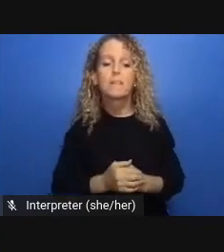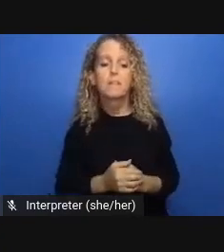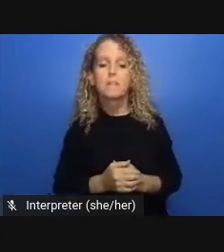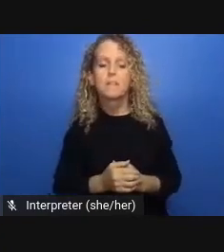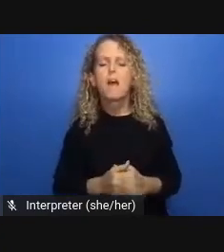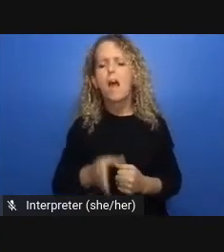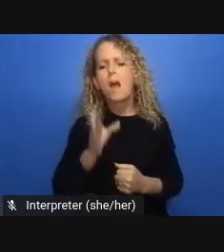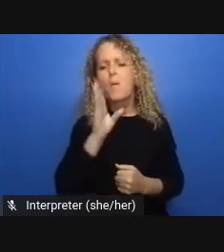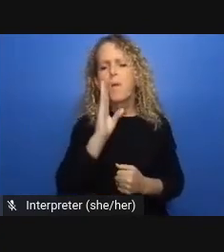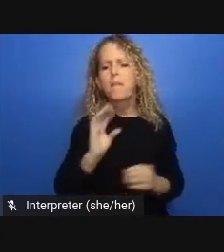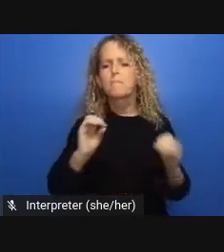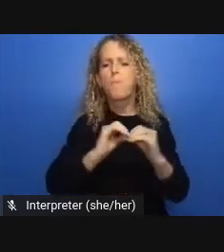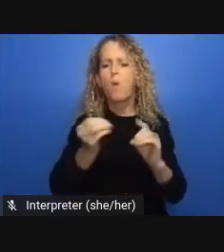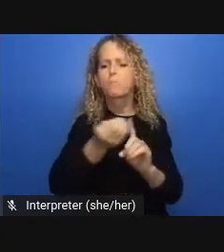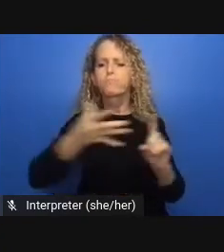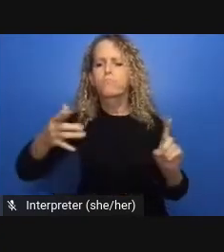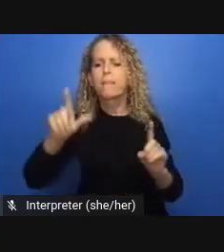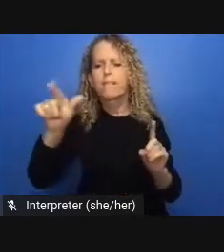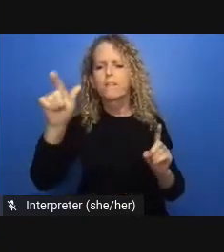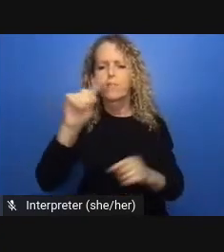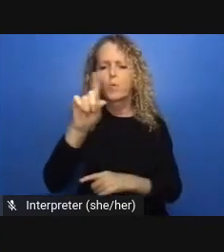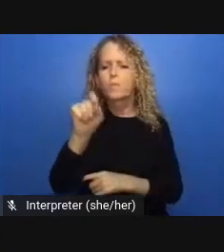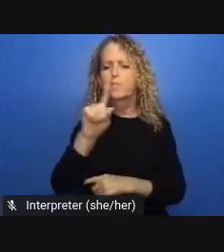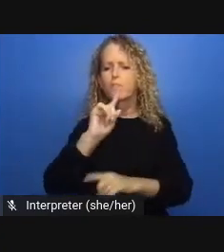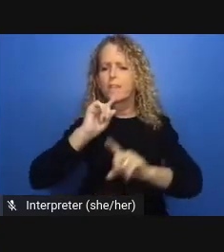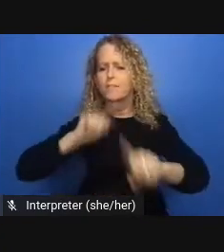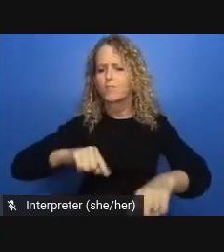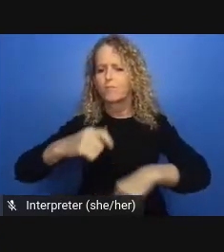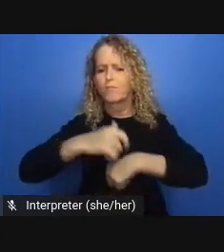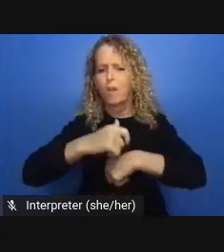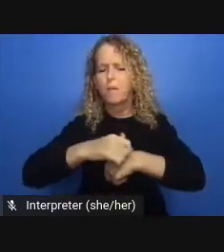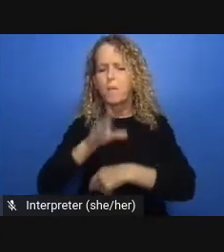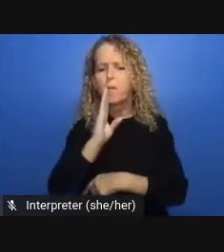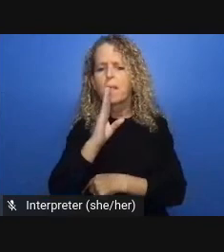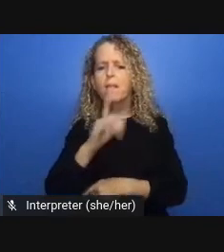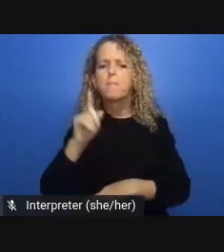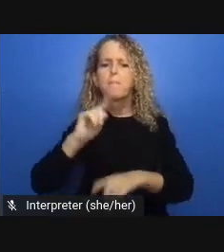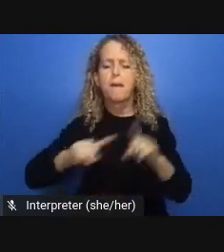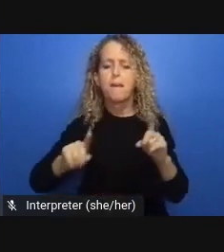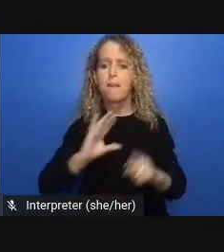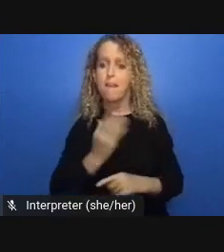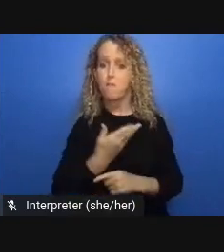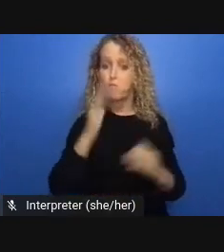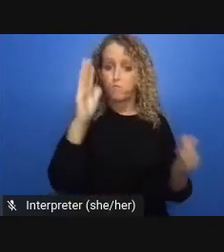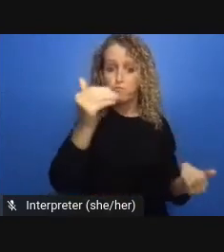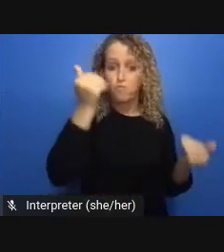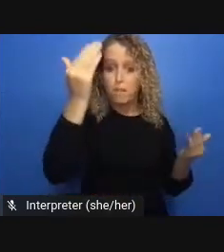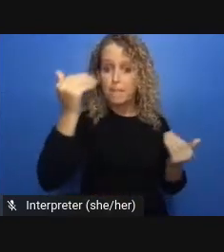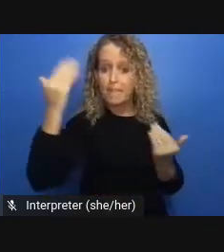our report and in the work that we did this was once prison abolition abolition democracy